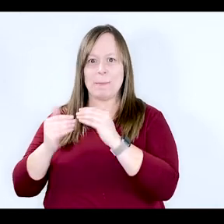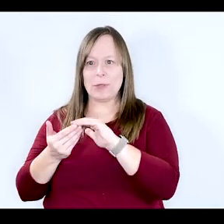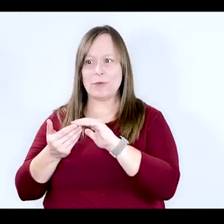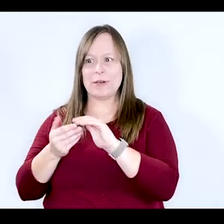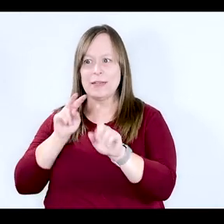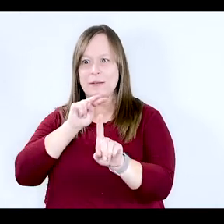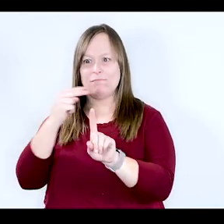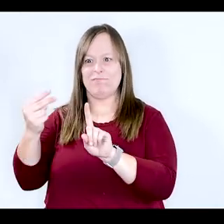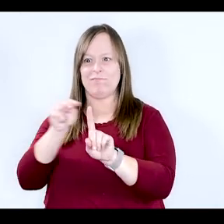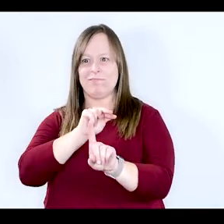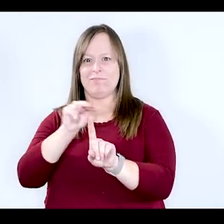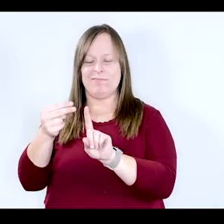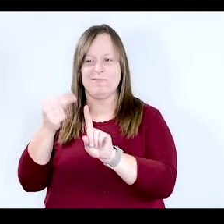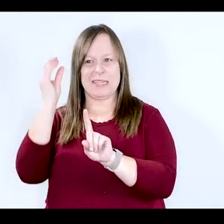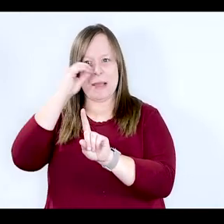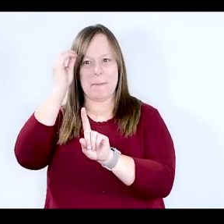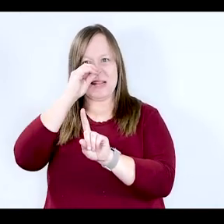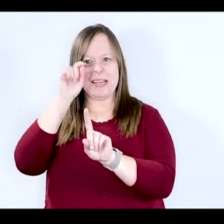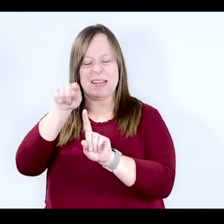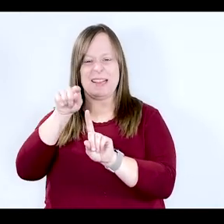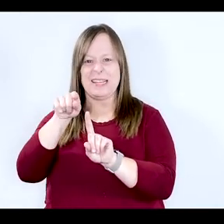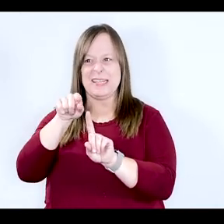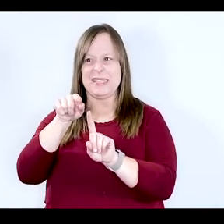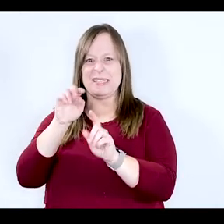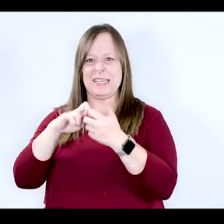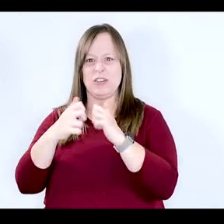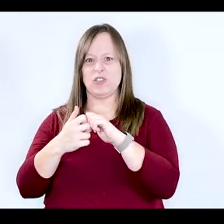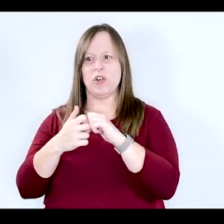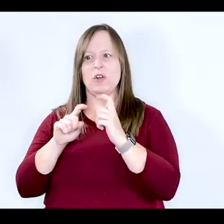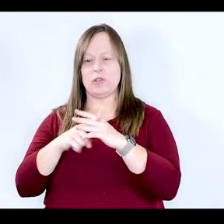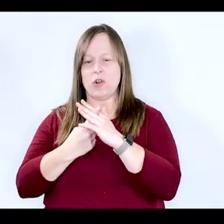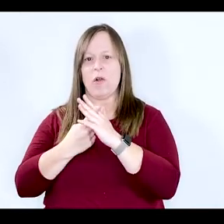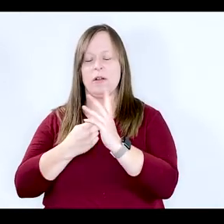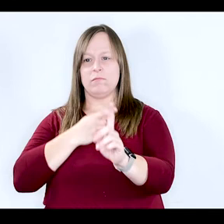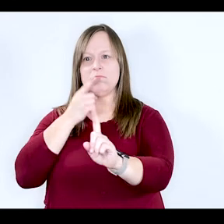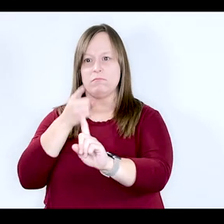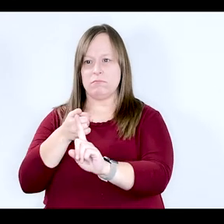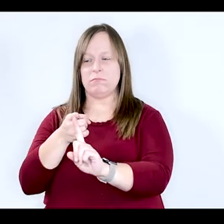perception of these issues, we're just kind of starting to get to that point.